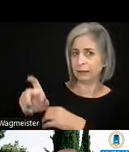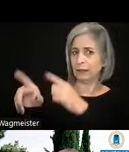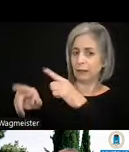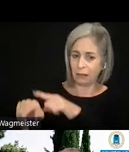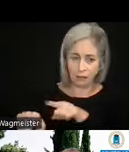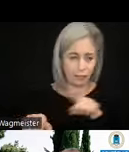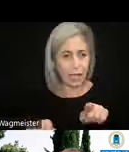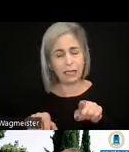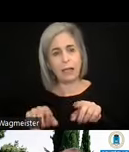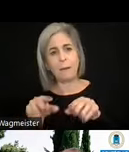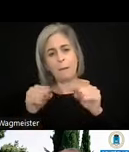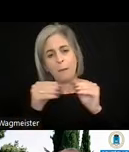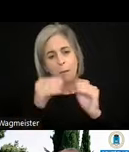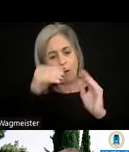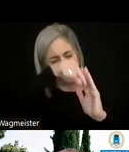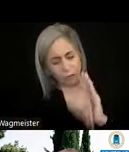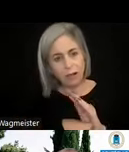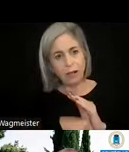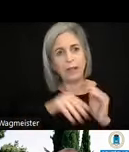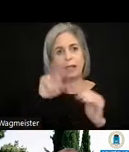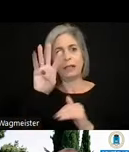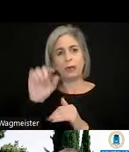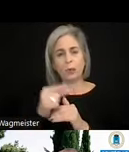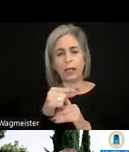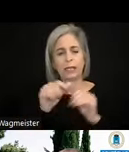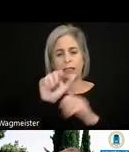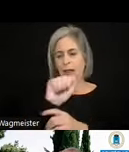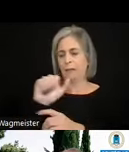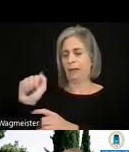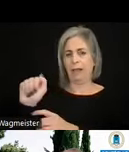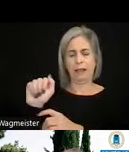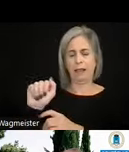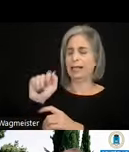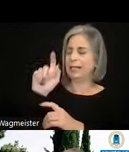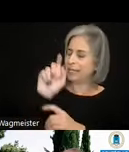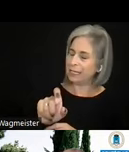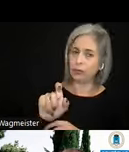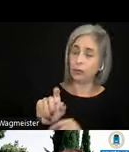more than just WCAG 2.0AA accessibility. It has to go to EN and check what happens.